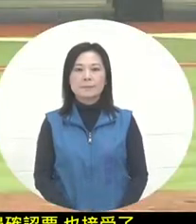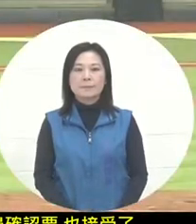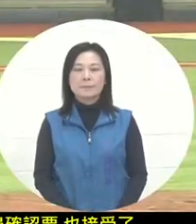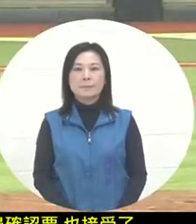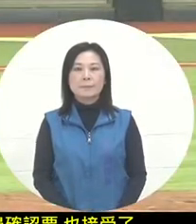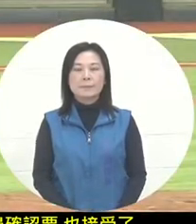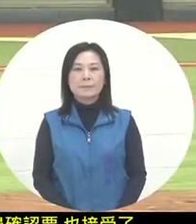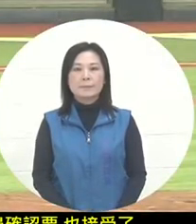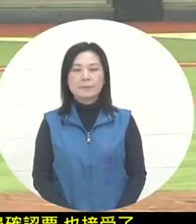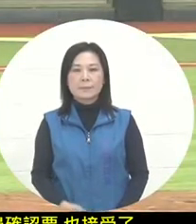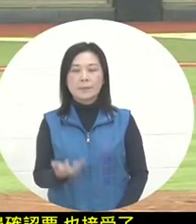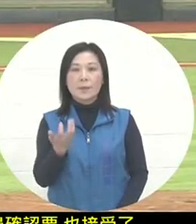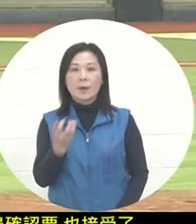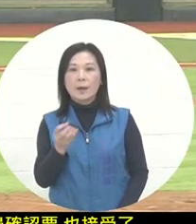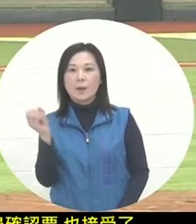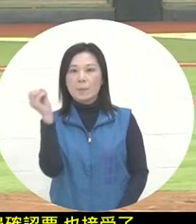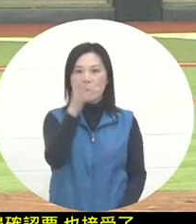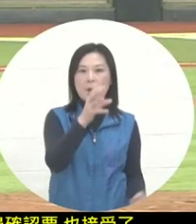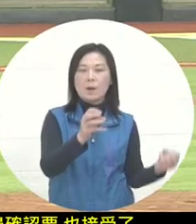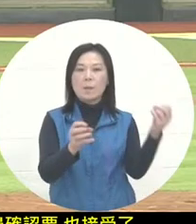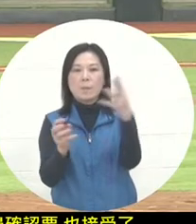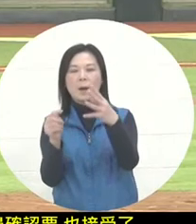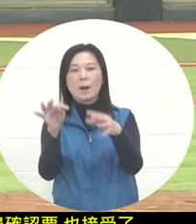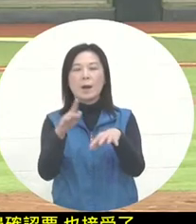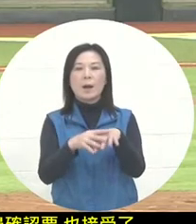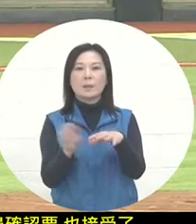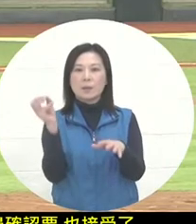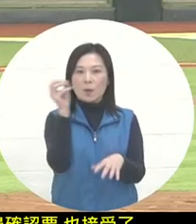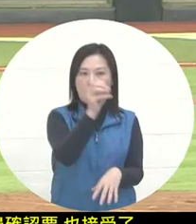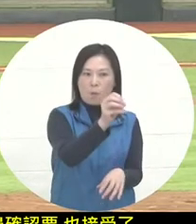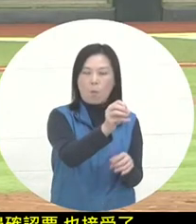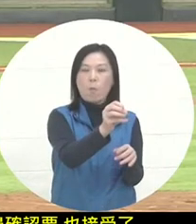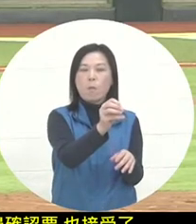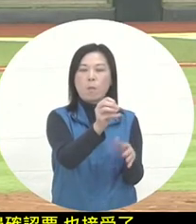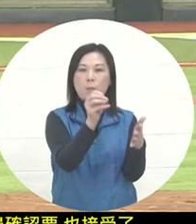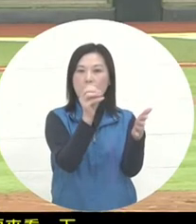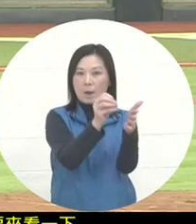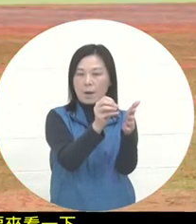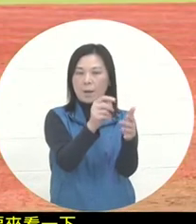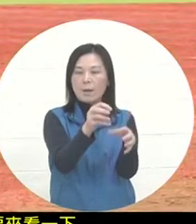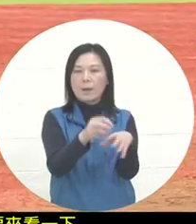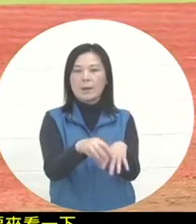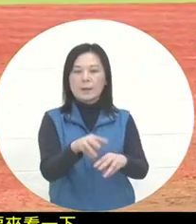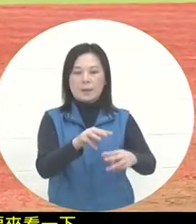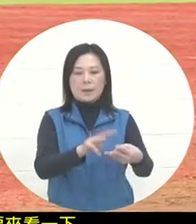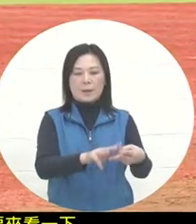The main reason is that the timing ball that was just passed arrived first , but the ball arrived first. It is in front of the base.